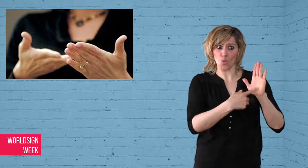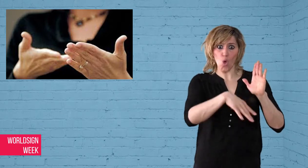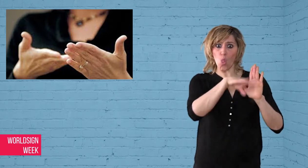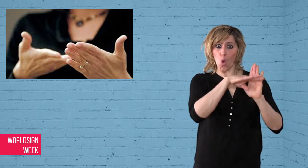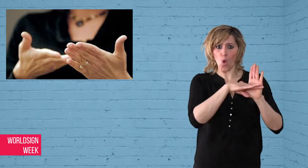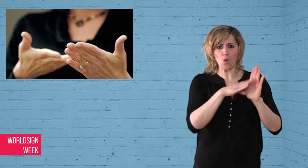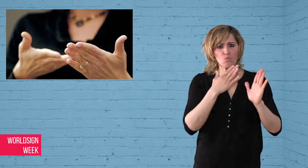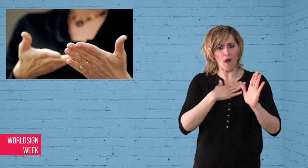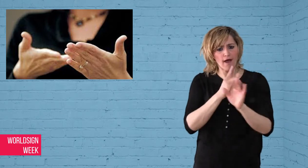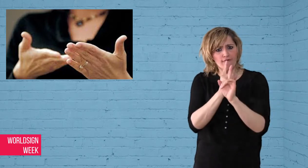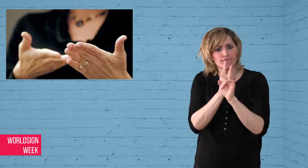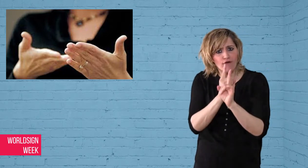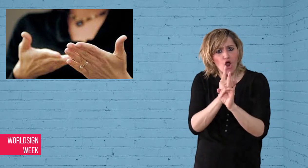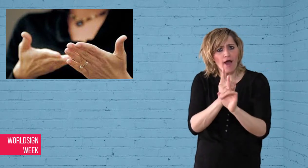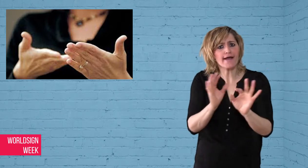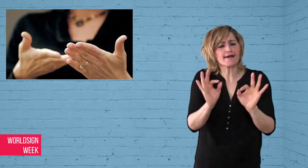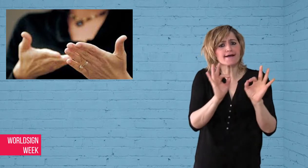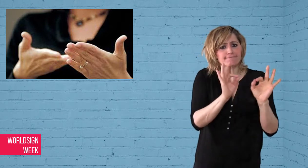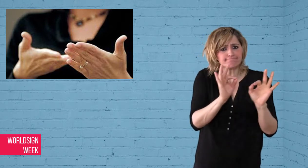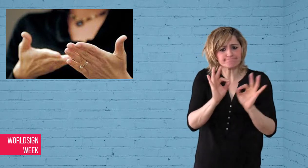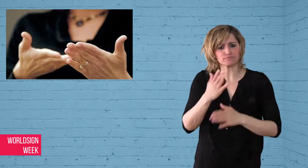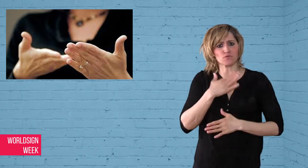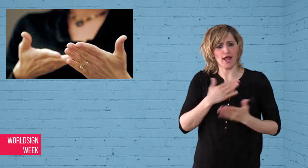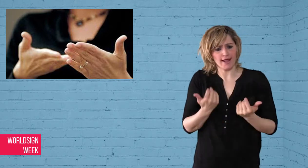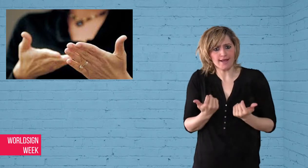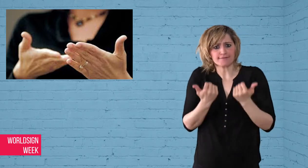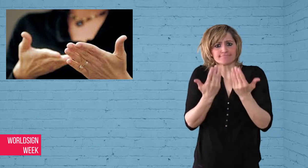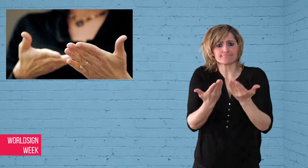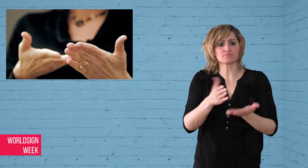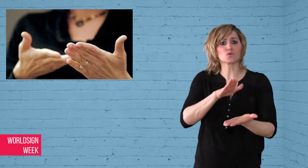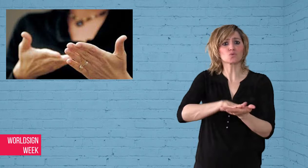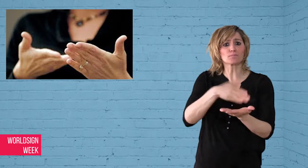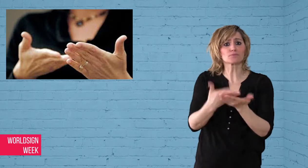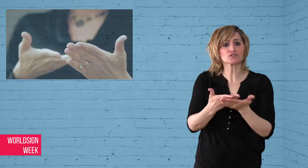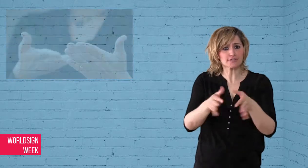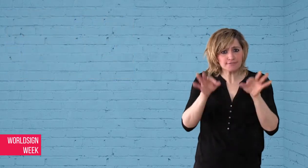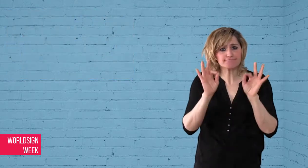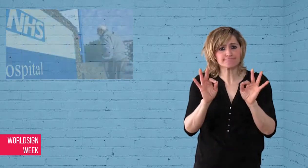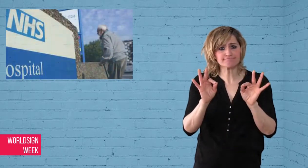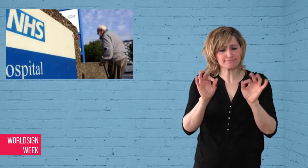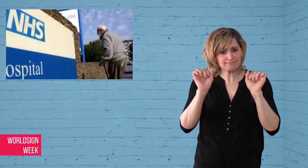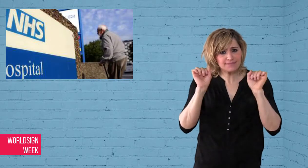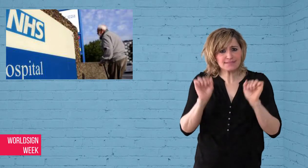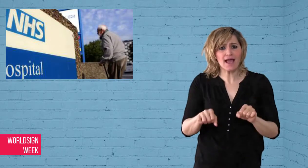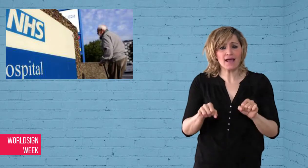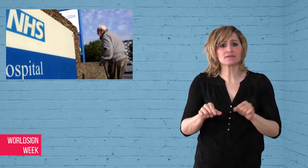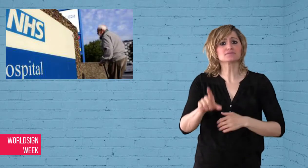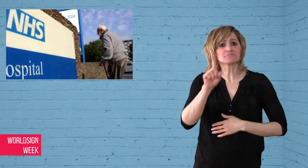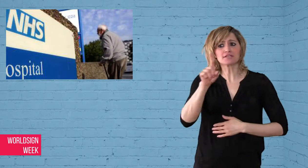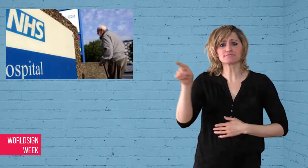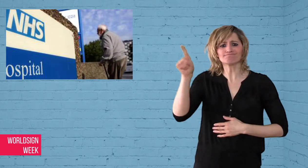providing interpreter services, and